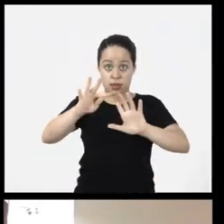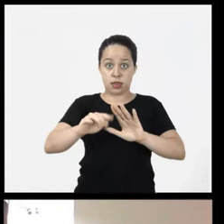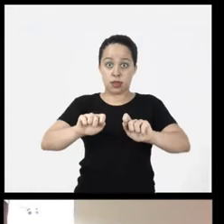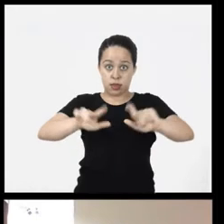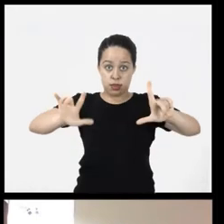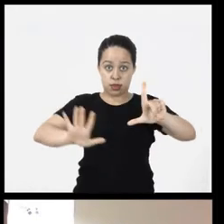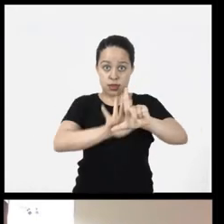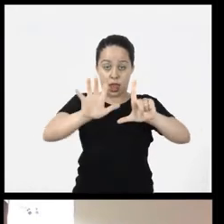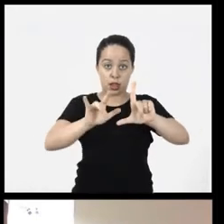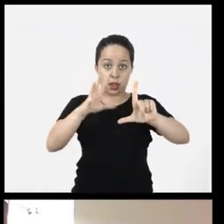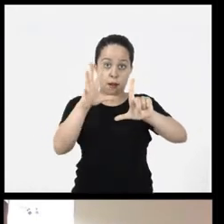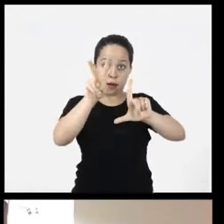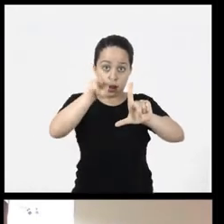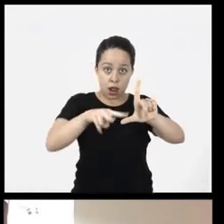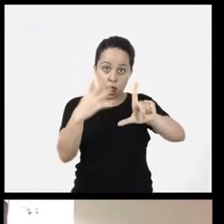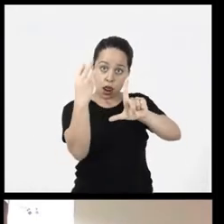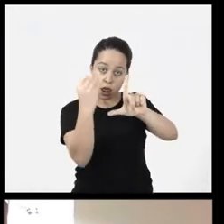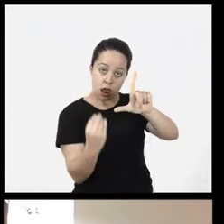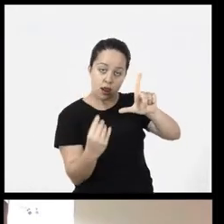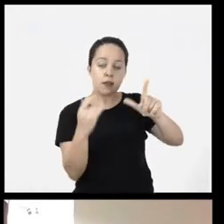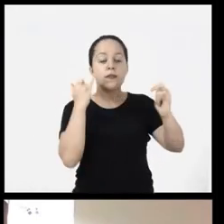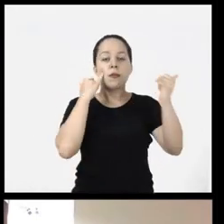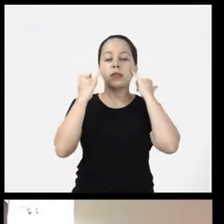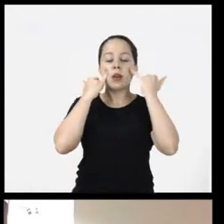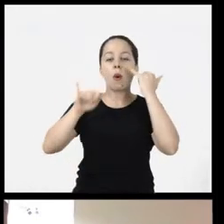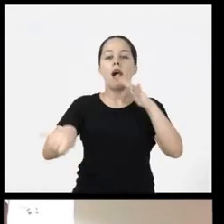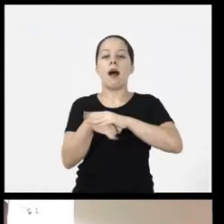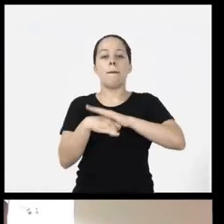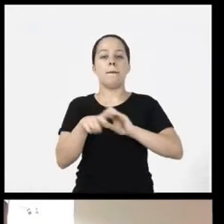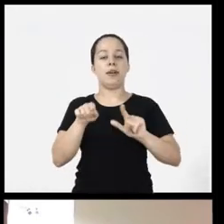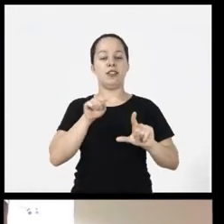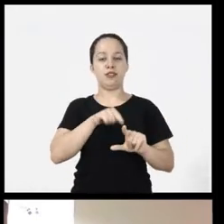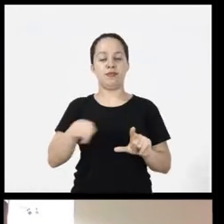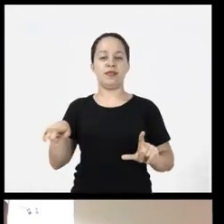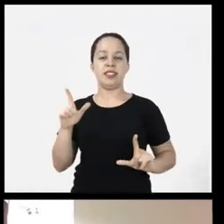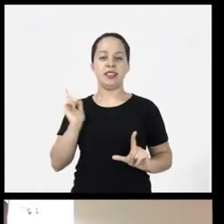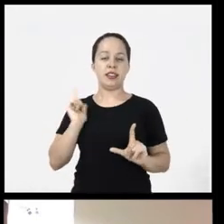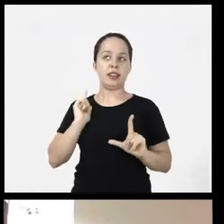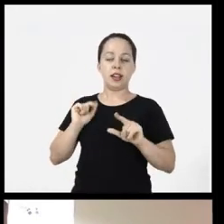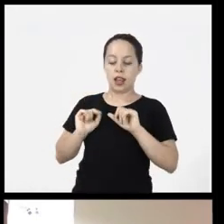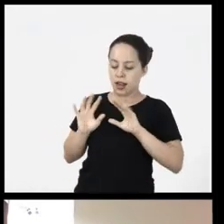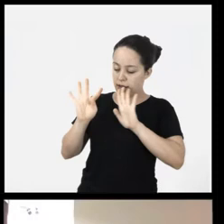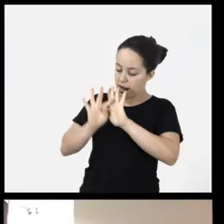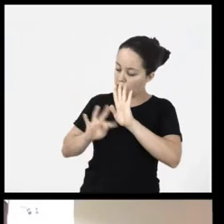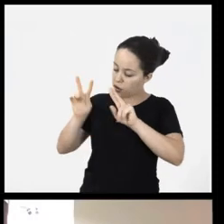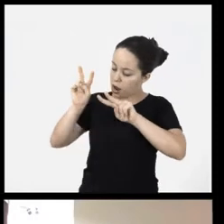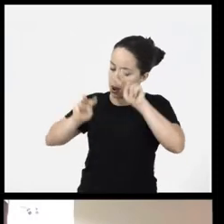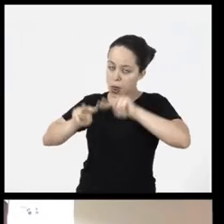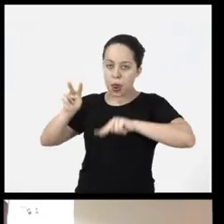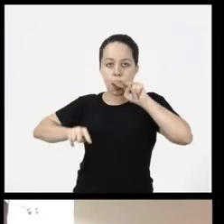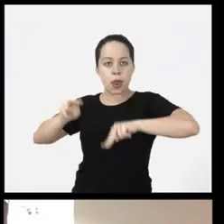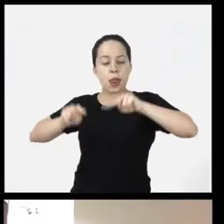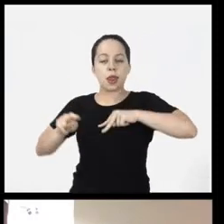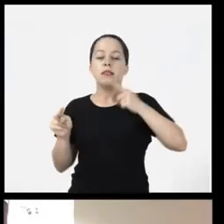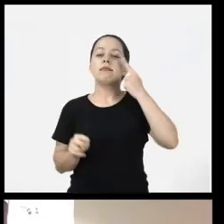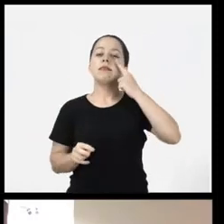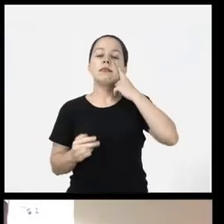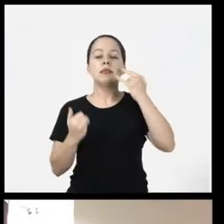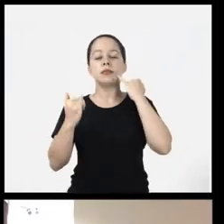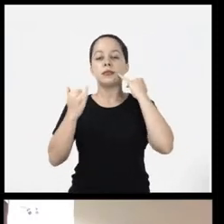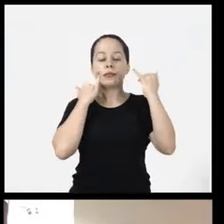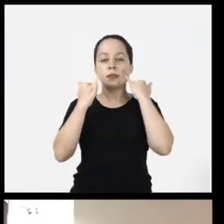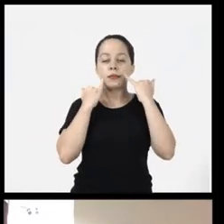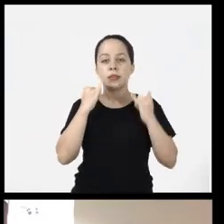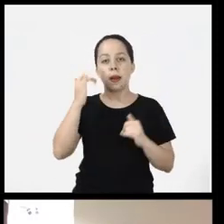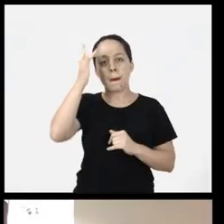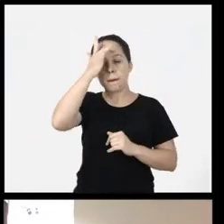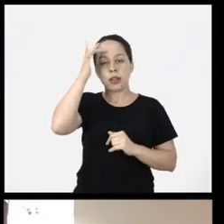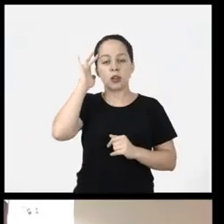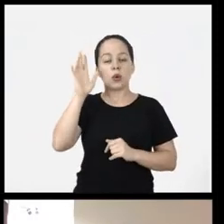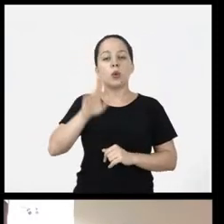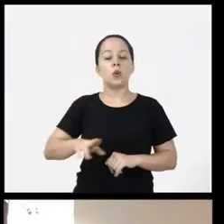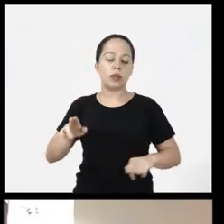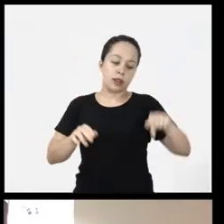screen reader then the information is below and then he will use the screen he will use a key for example the